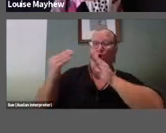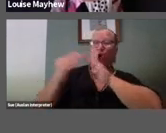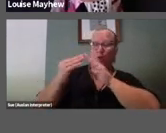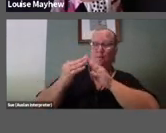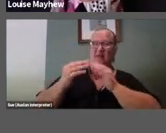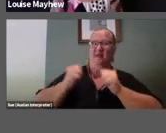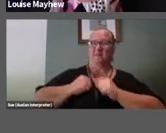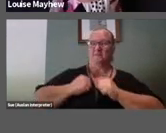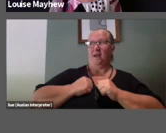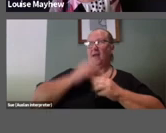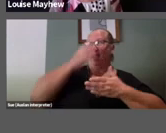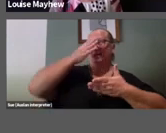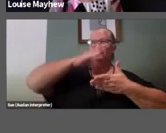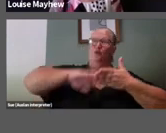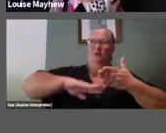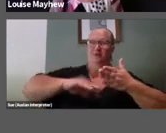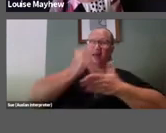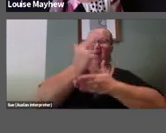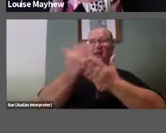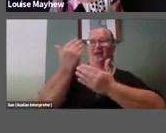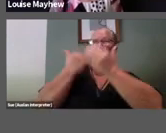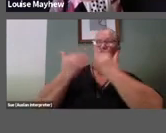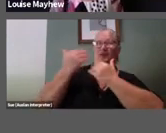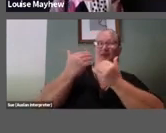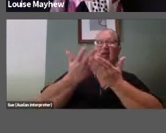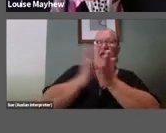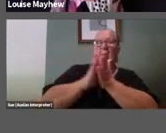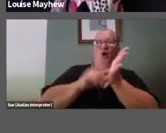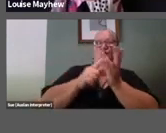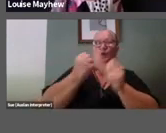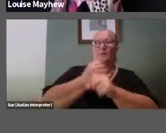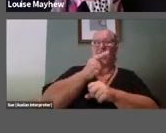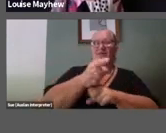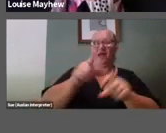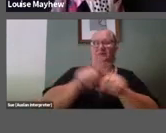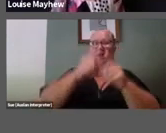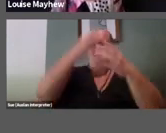historical knowledge on how to recreate this look at home.